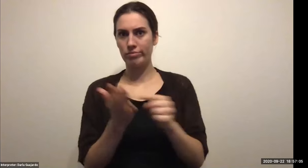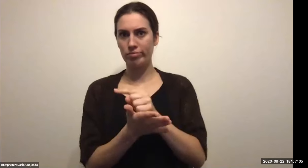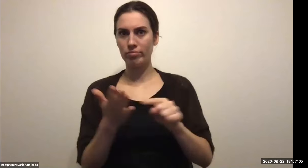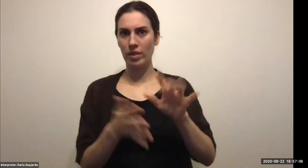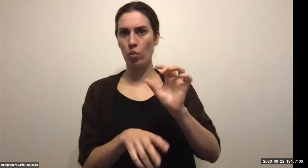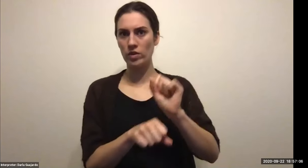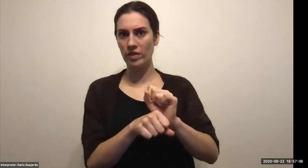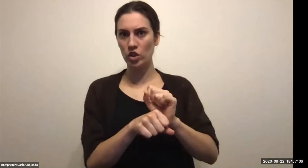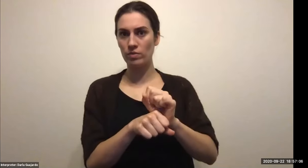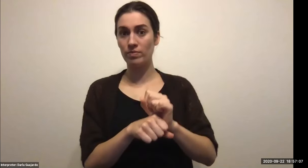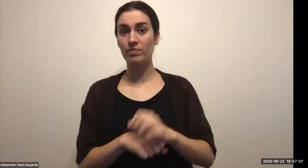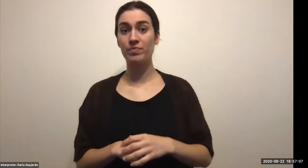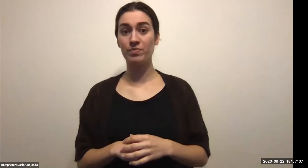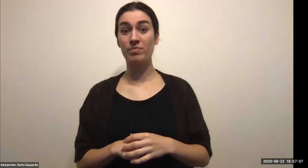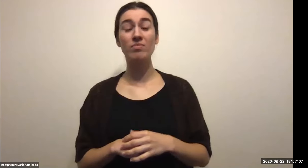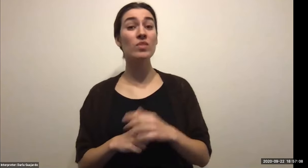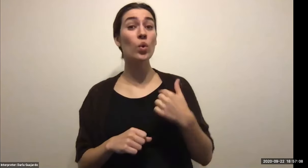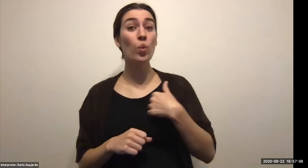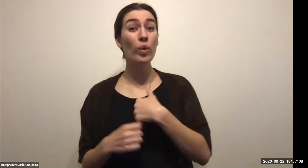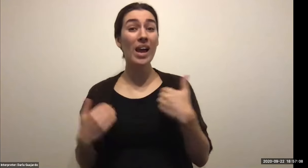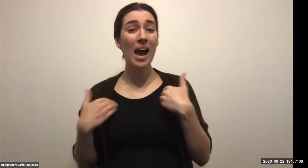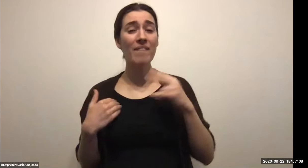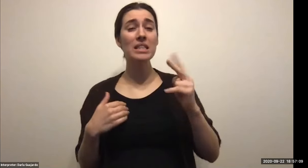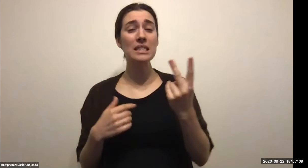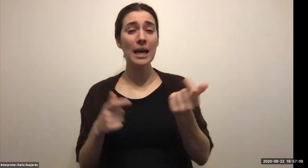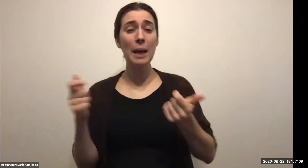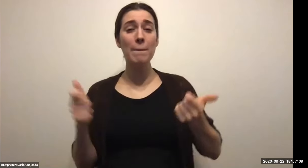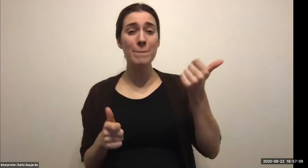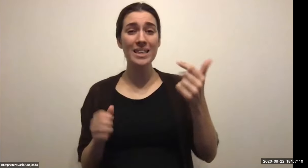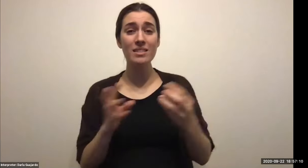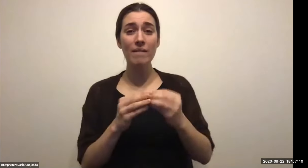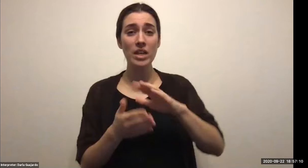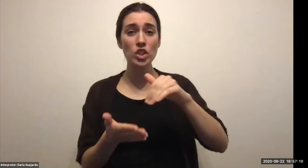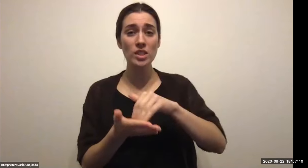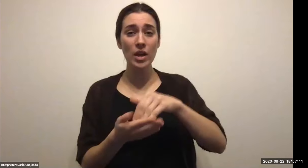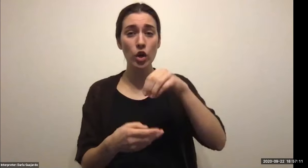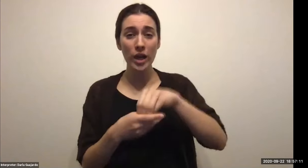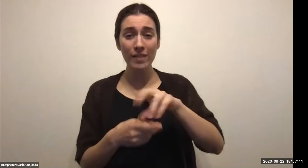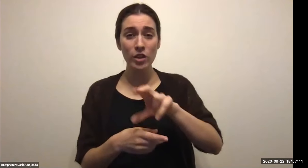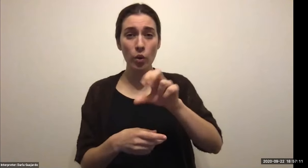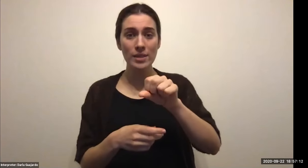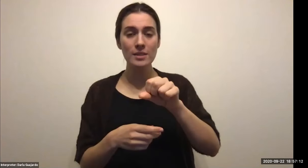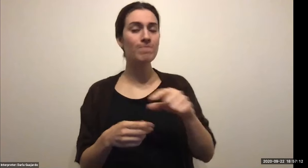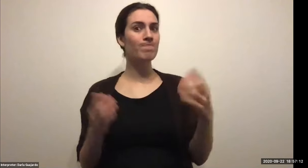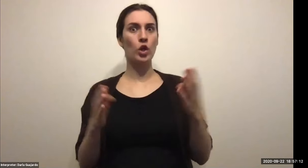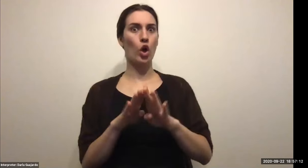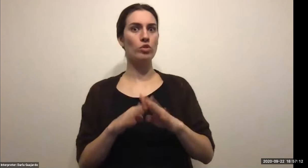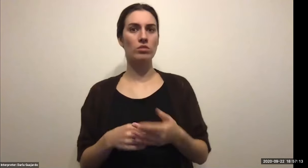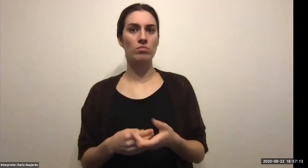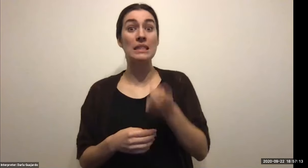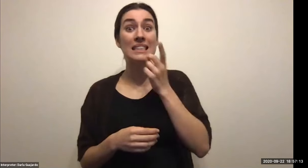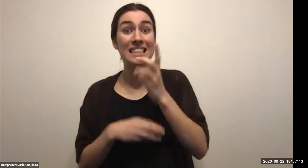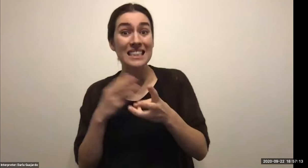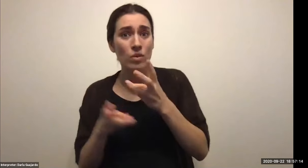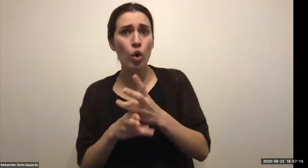Keith Wolling: And you got me thinking you hotel online headlines. That's a daily update the hospitality industry every day. It comes out. It's called hotel online.